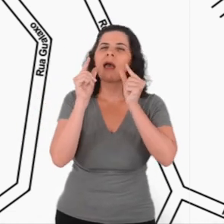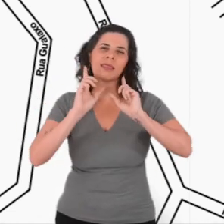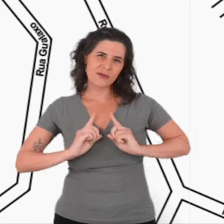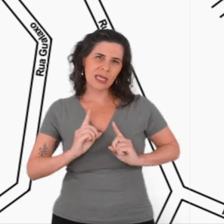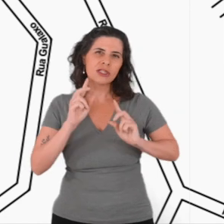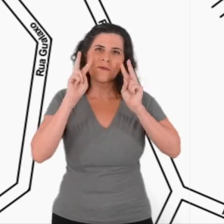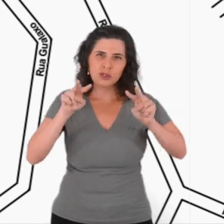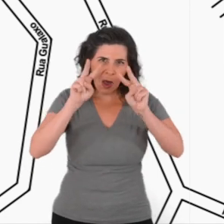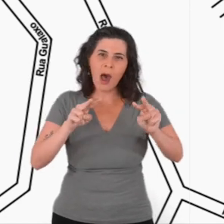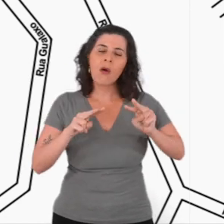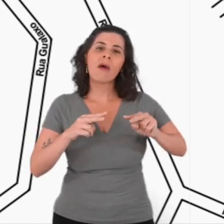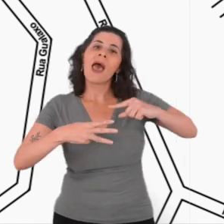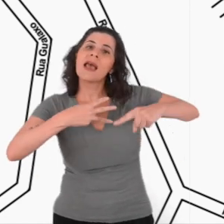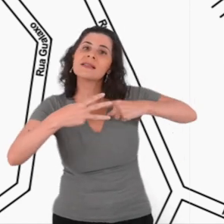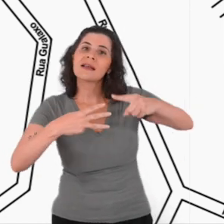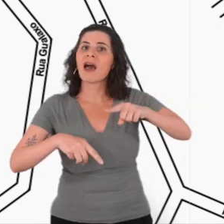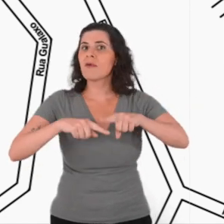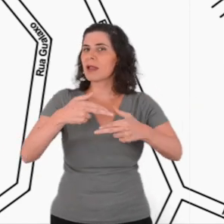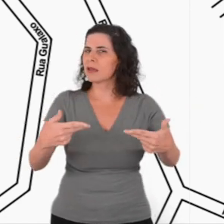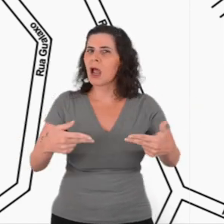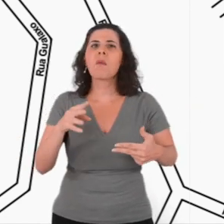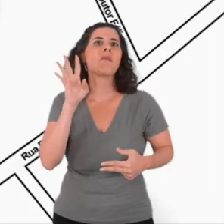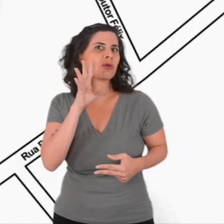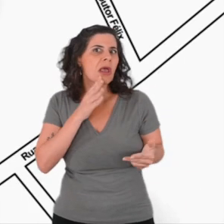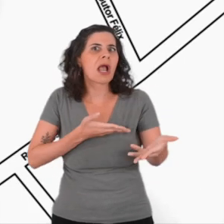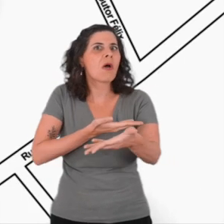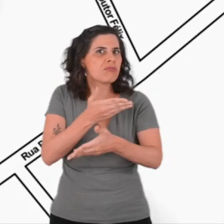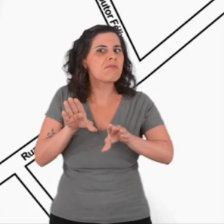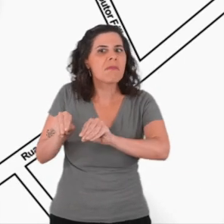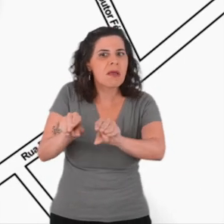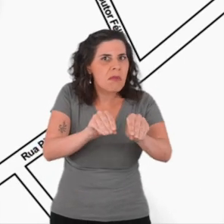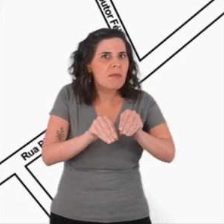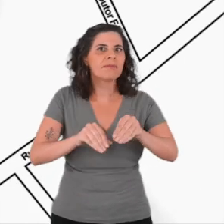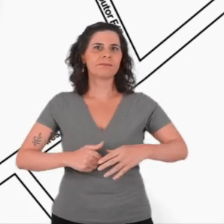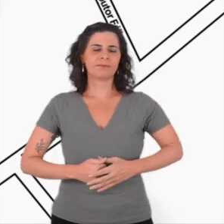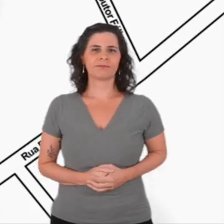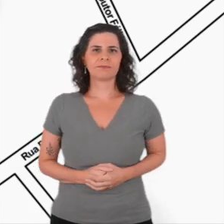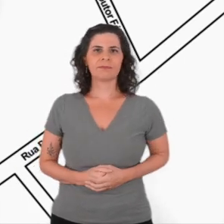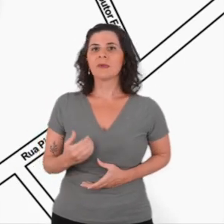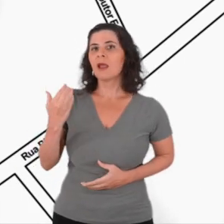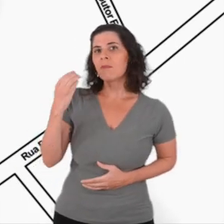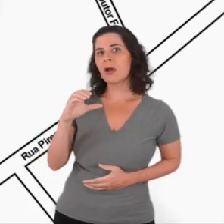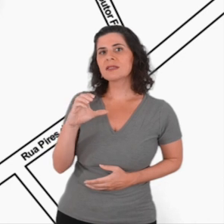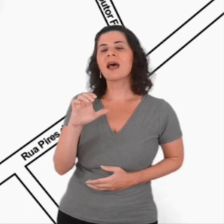It's pretty cool. Everyone interacting here. [Post by Cintia Moriyama]